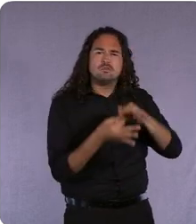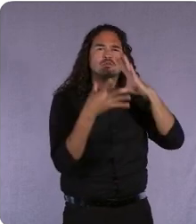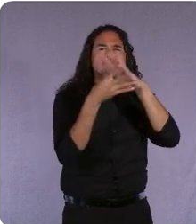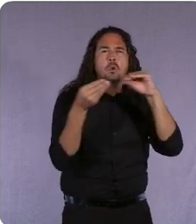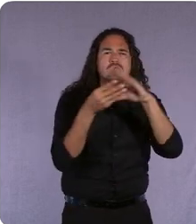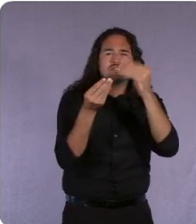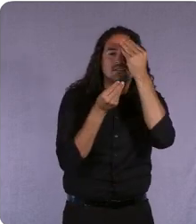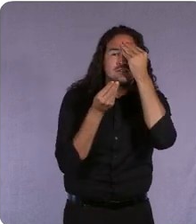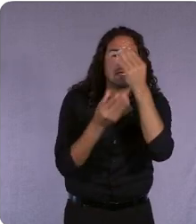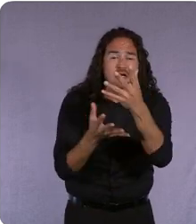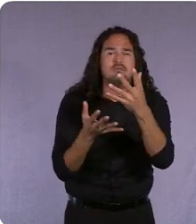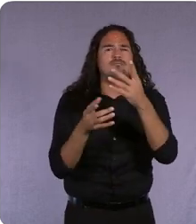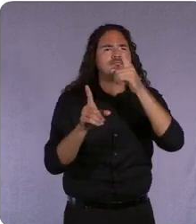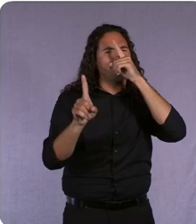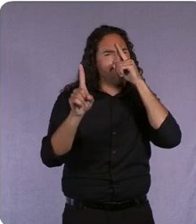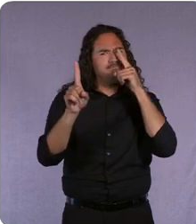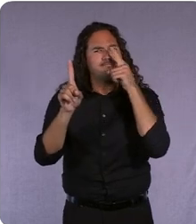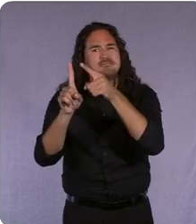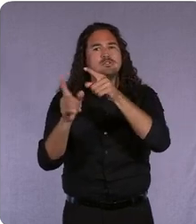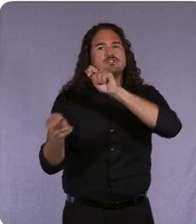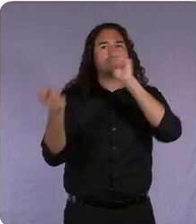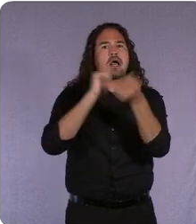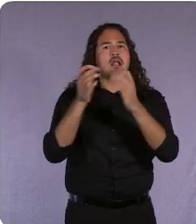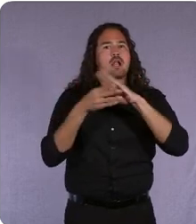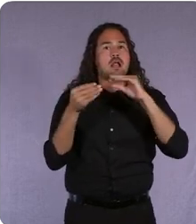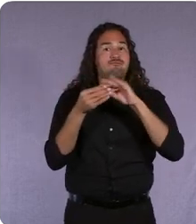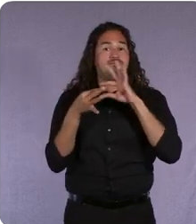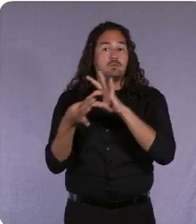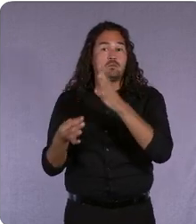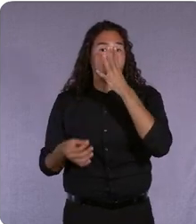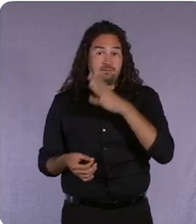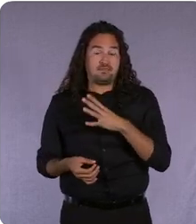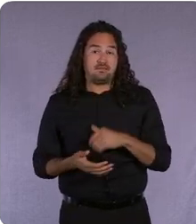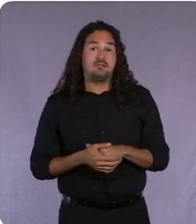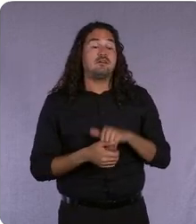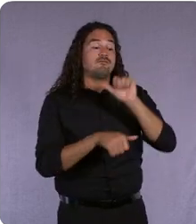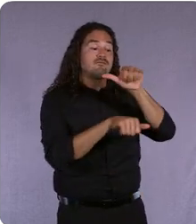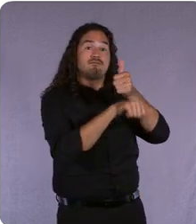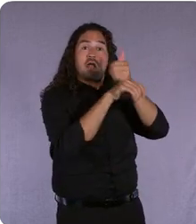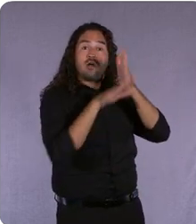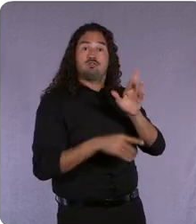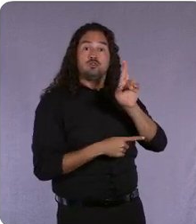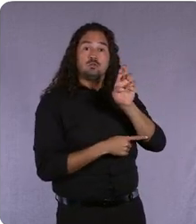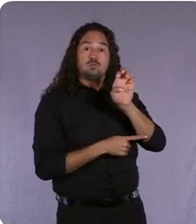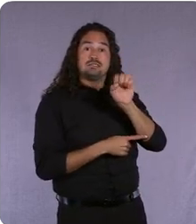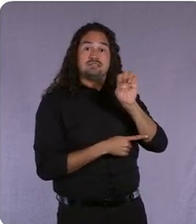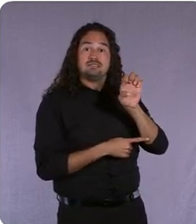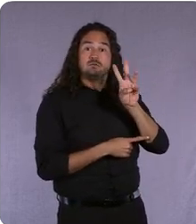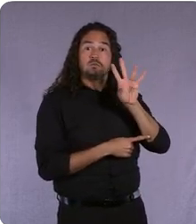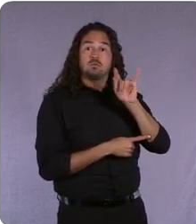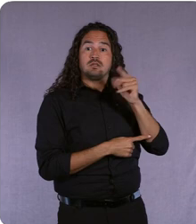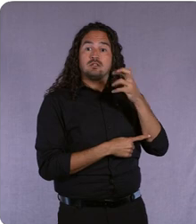the narrative for women with her co-founder Reese Witherspoon, Hello Sunshine produces shows